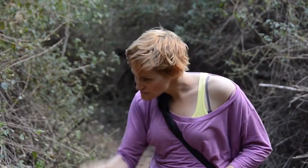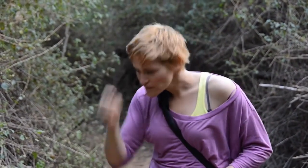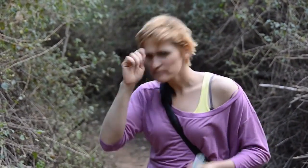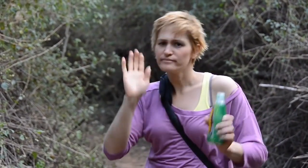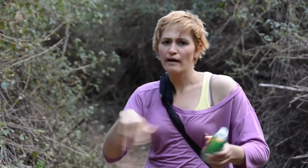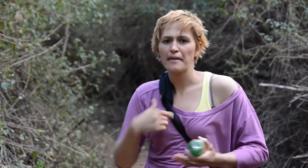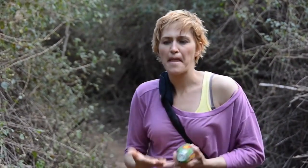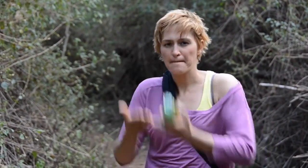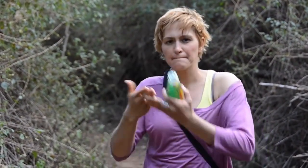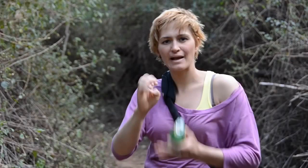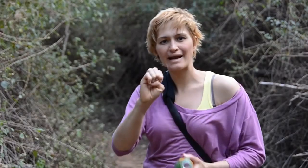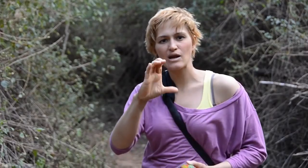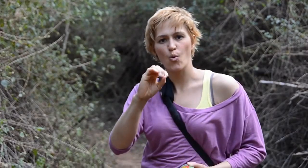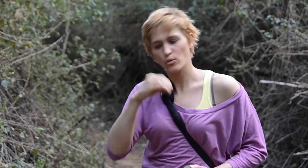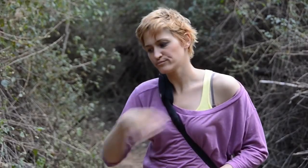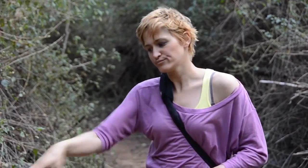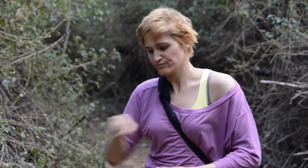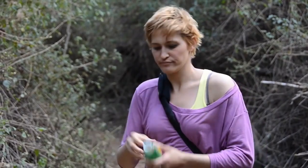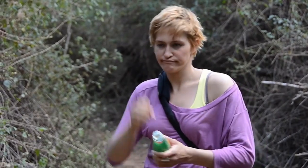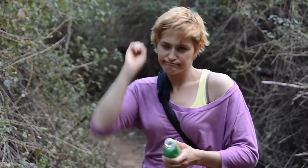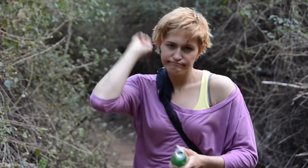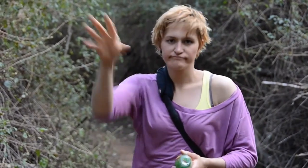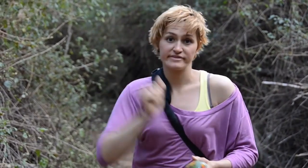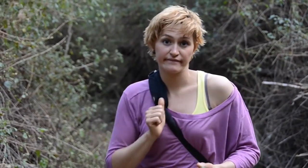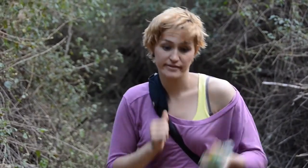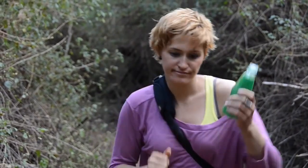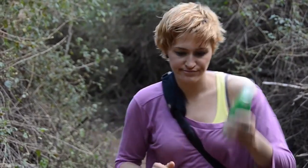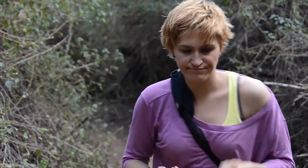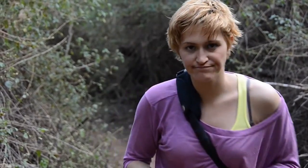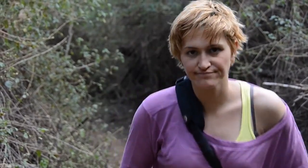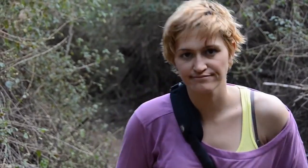other people. I respect nature and picked it up to be environment friendly and dispose it properly myself.